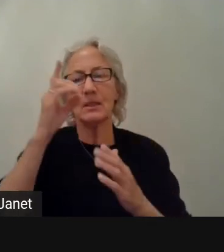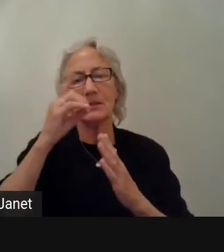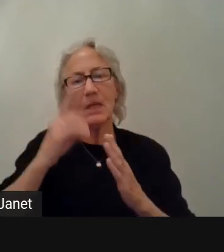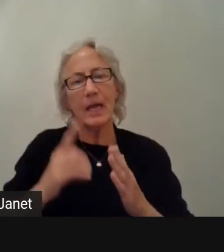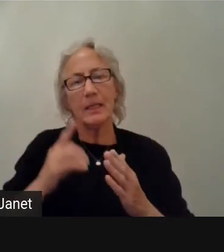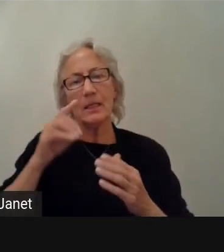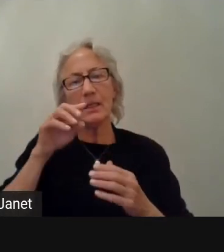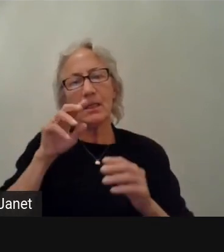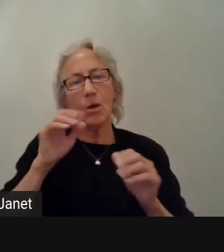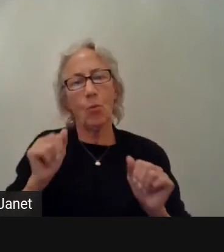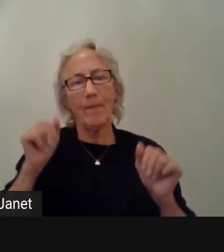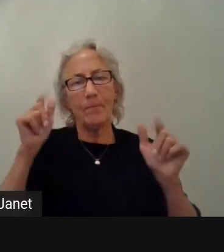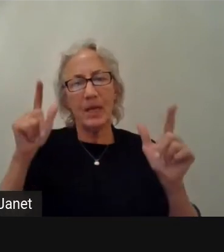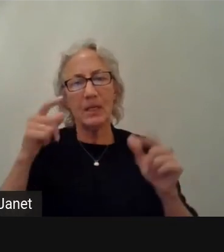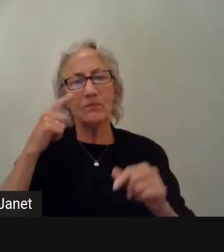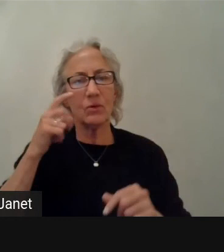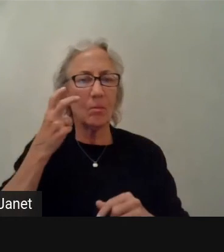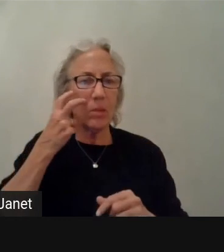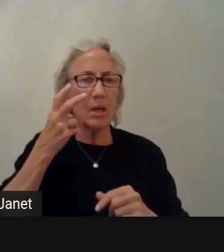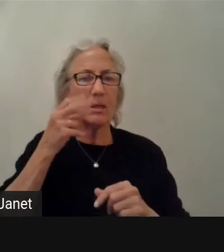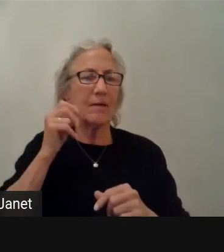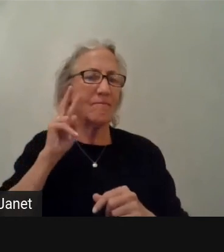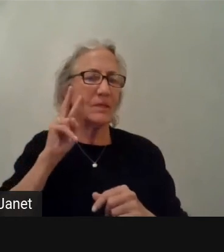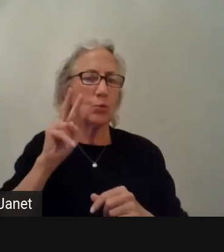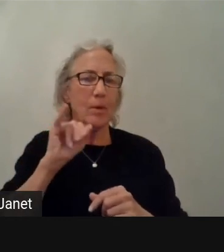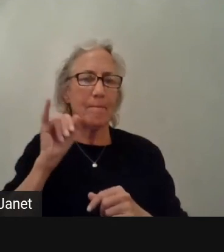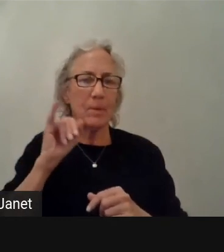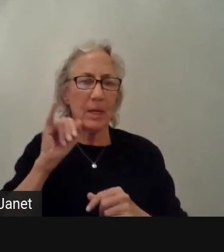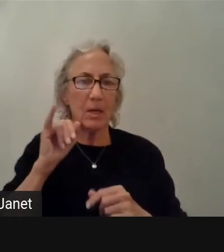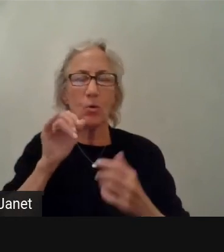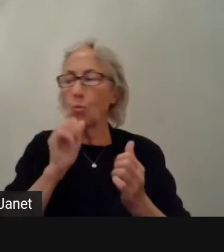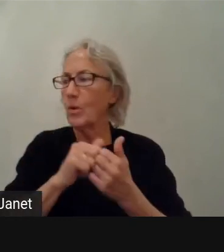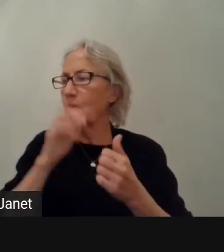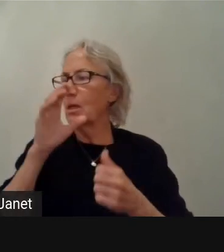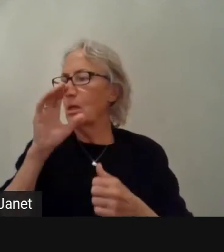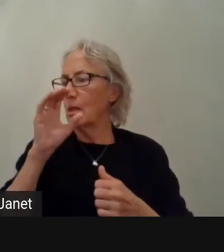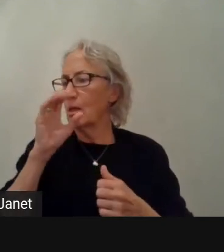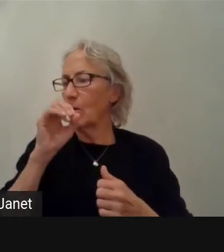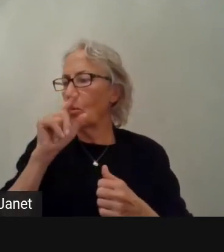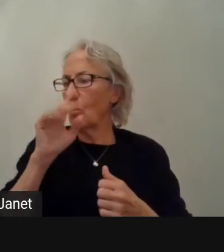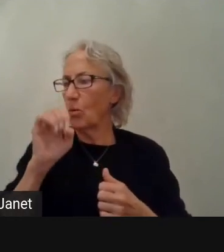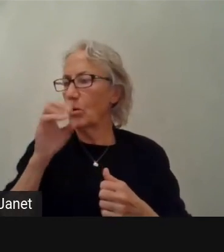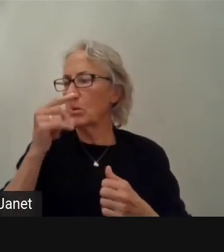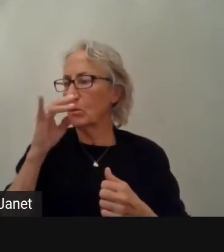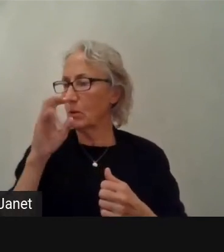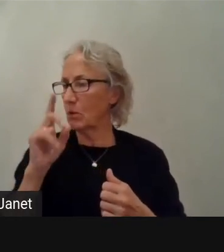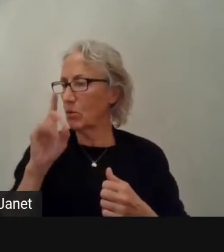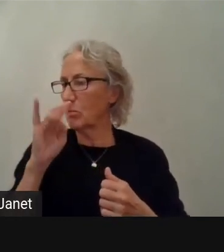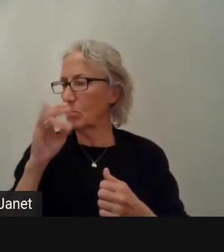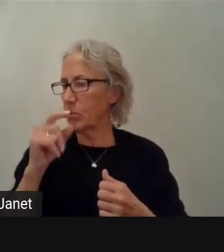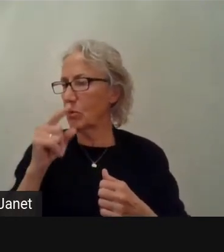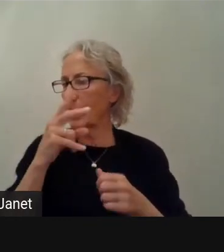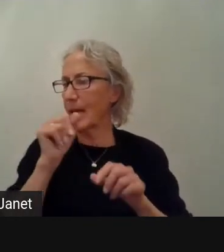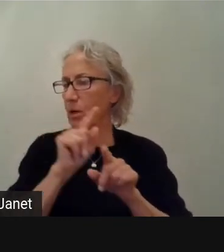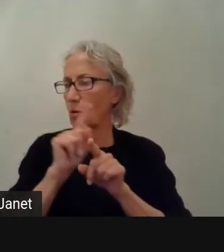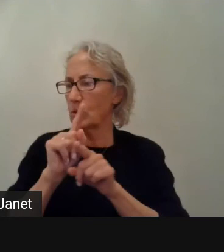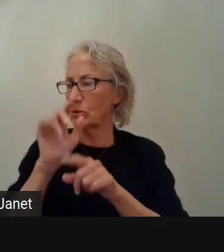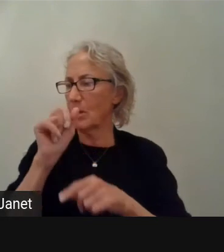for the Blind and Visually Impaired with Al Goldberg and Anna Ingeborg Lynette at 10:00 AM UTC.